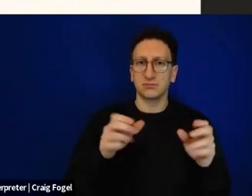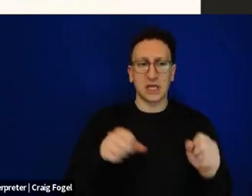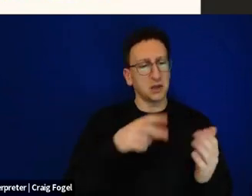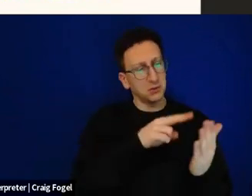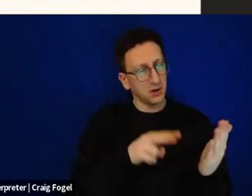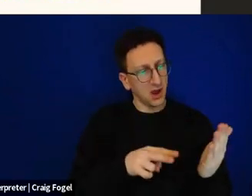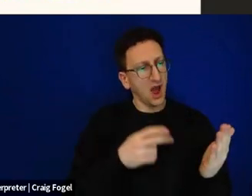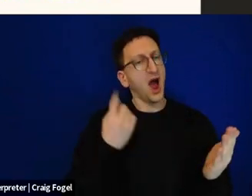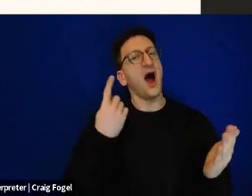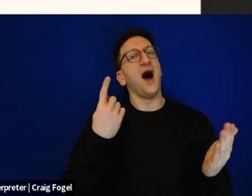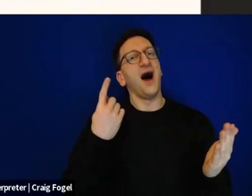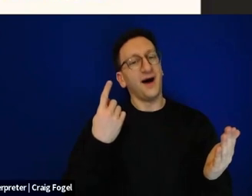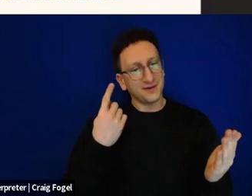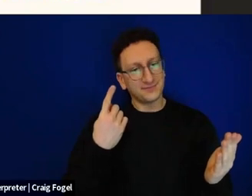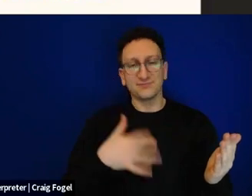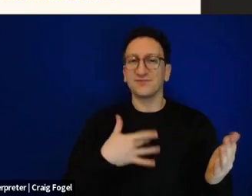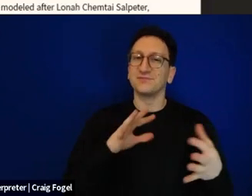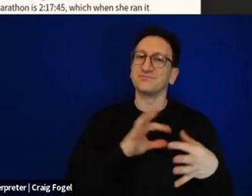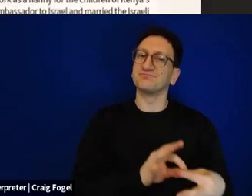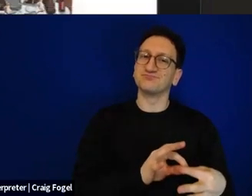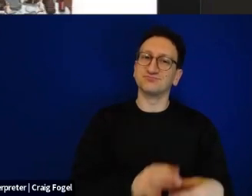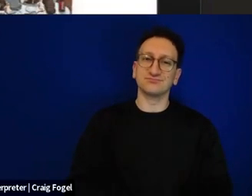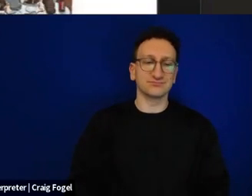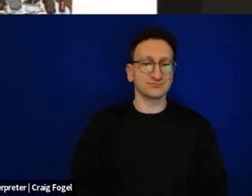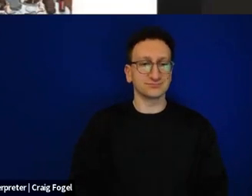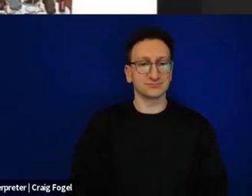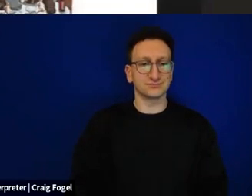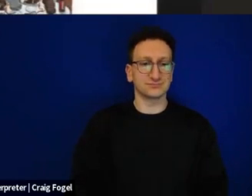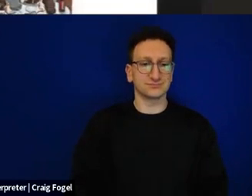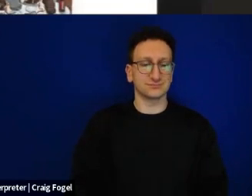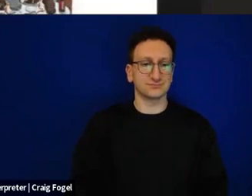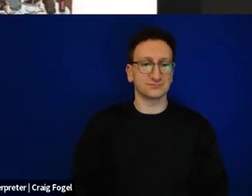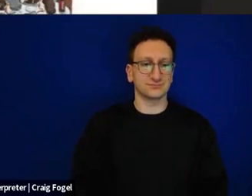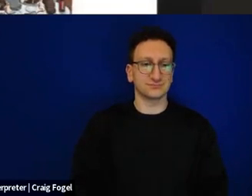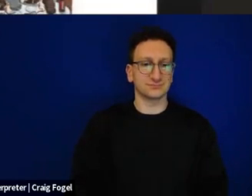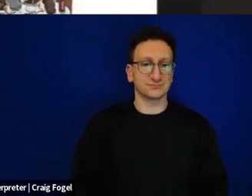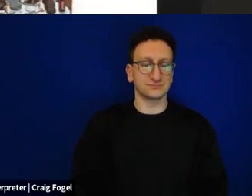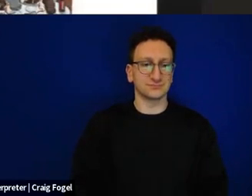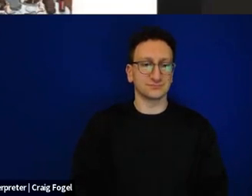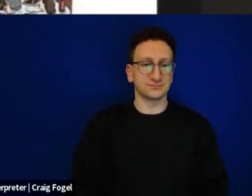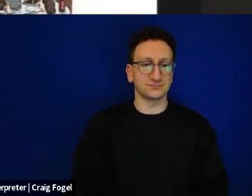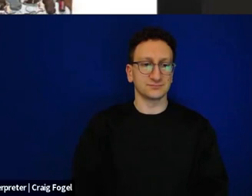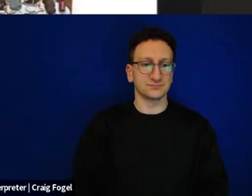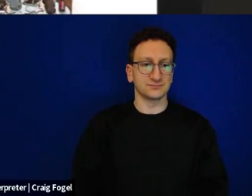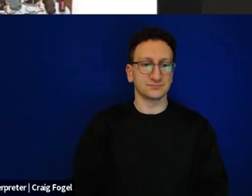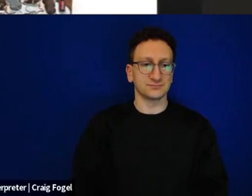four different ideal types. We aren't the only war